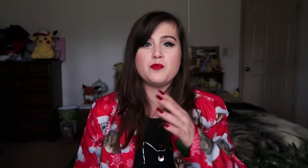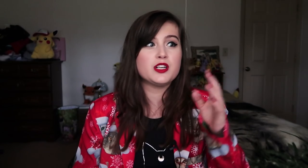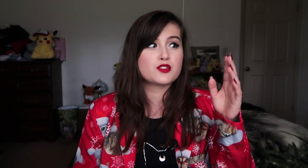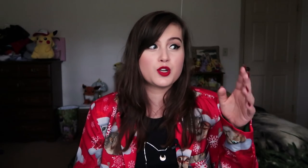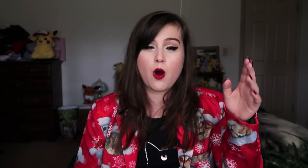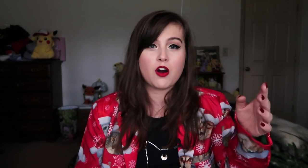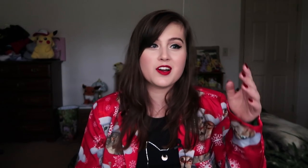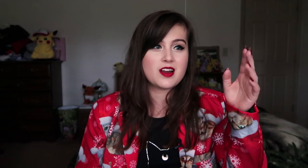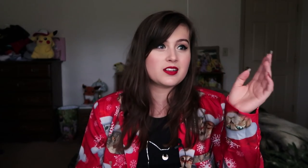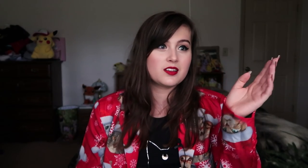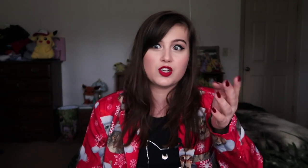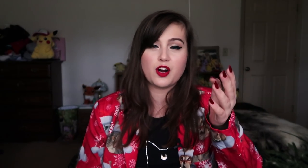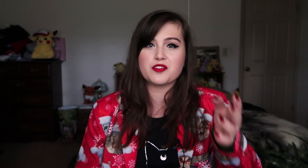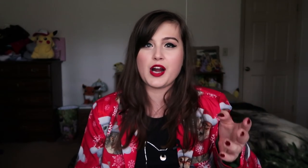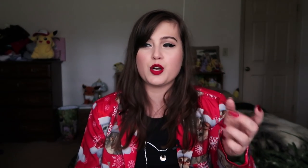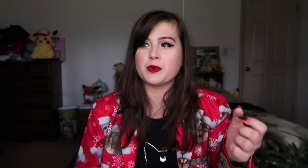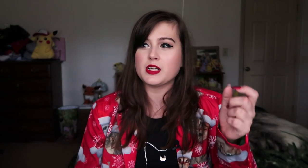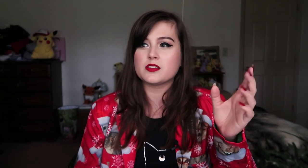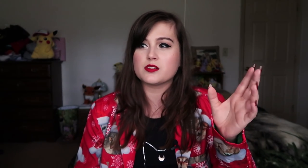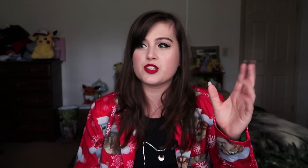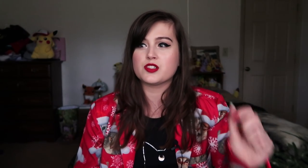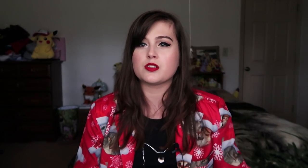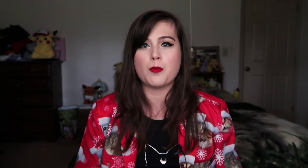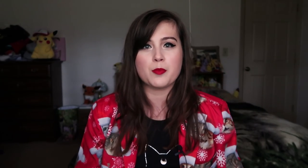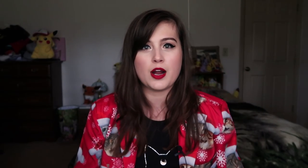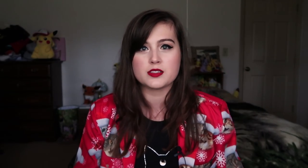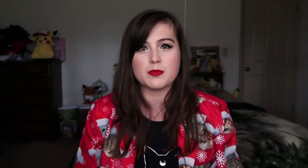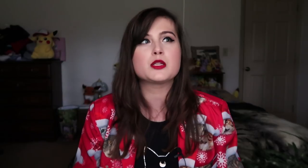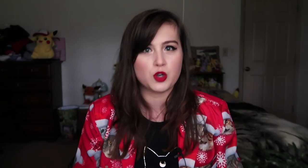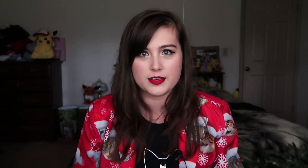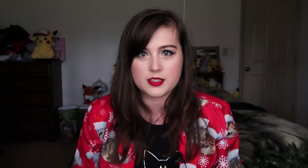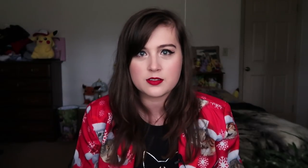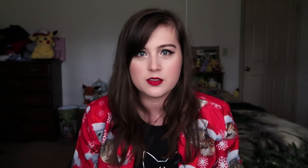it's too hard not to look over at her because she's just so mesmerising.